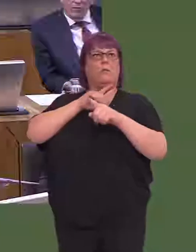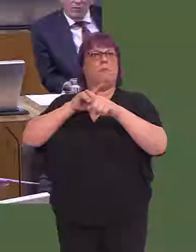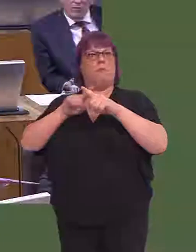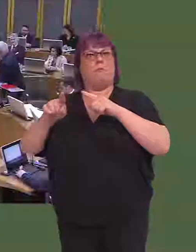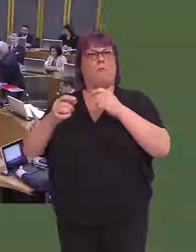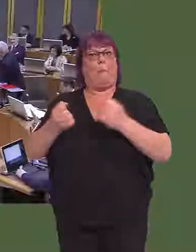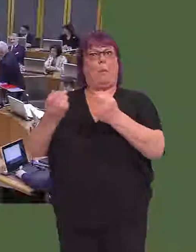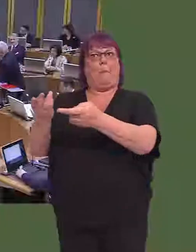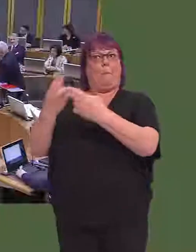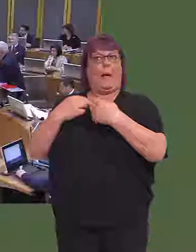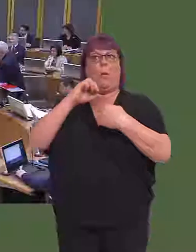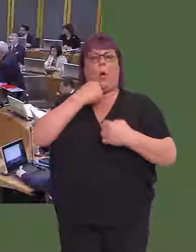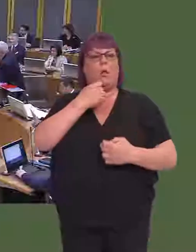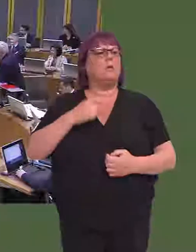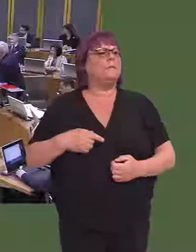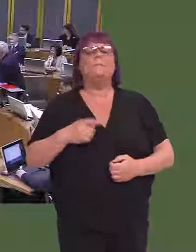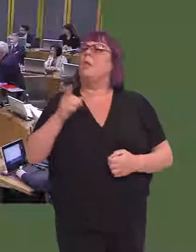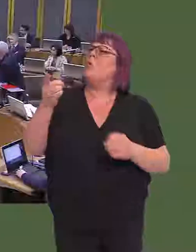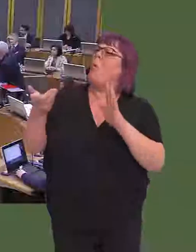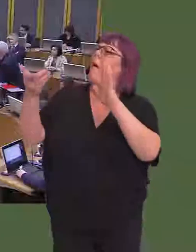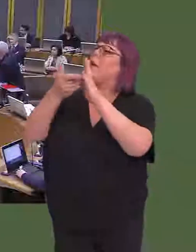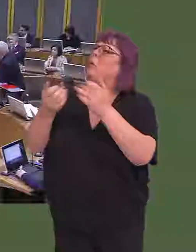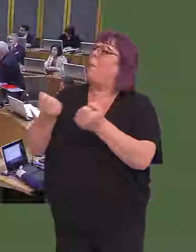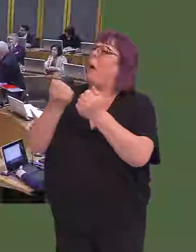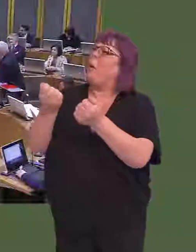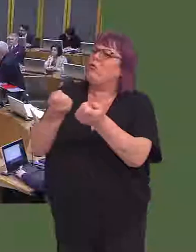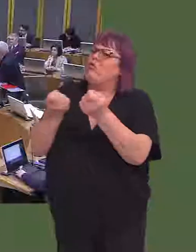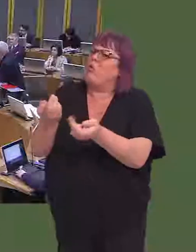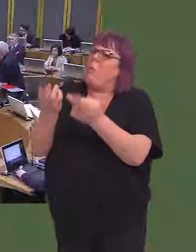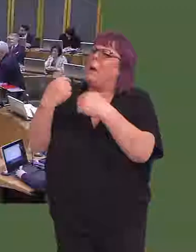Leanne Wood AM: Can you tell us, then, what extra powers have been delivered by this deal?